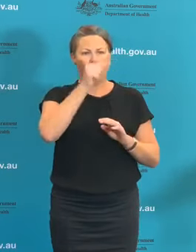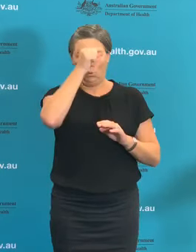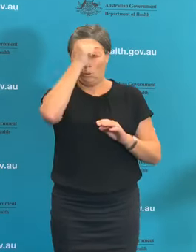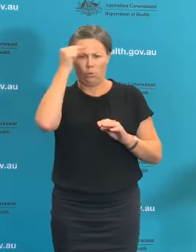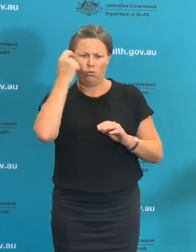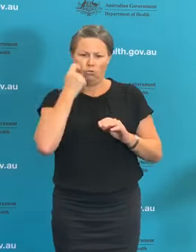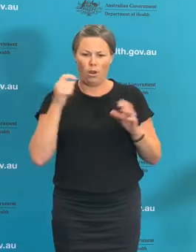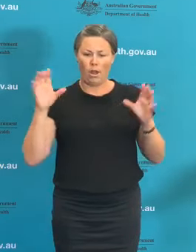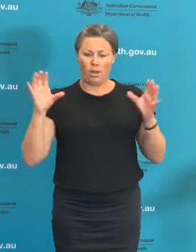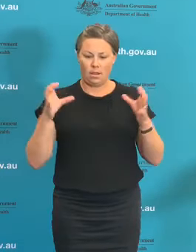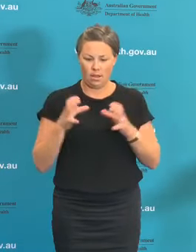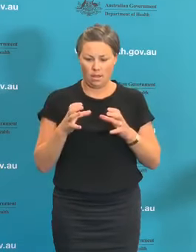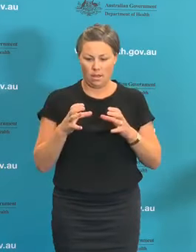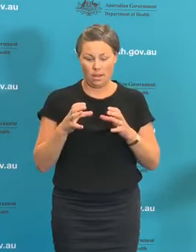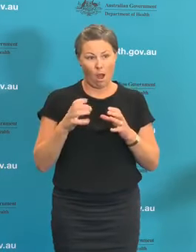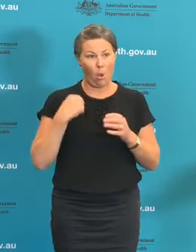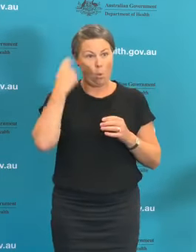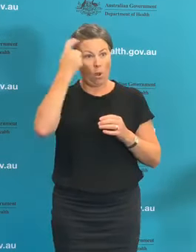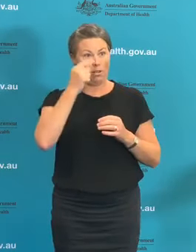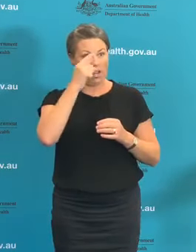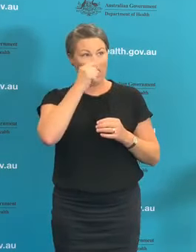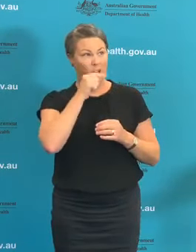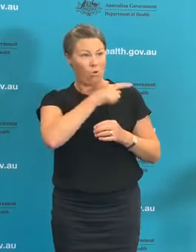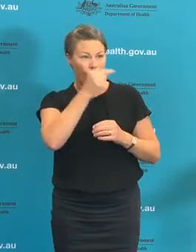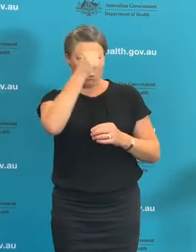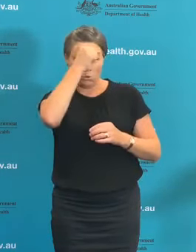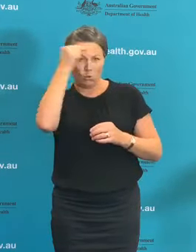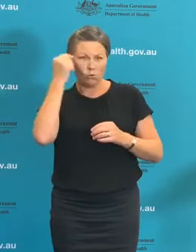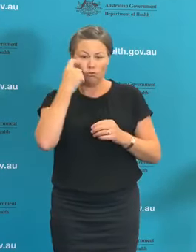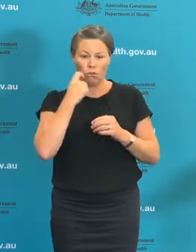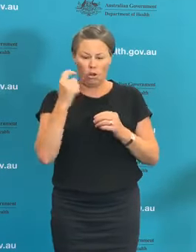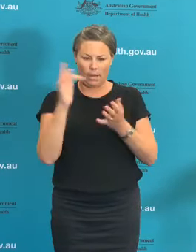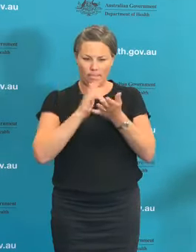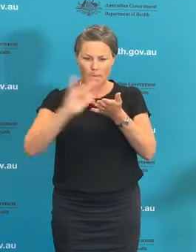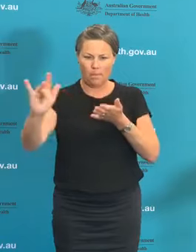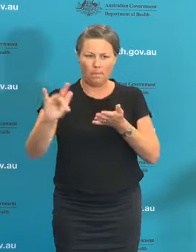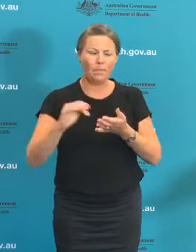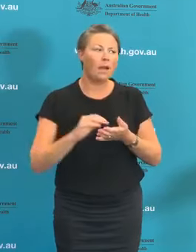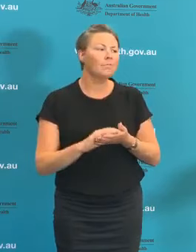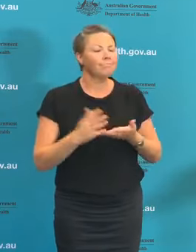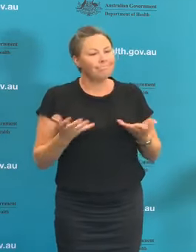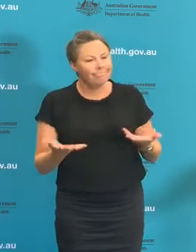Well the aim as we've said is suppression. The reality is that